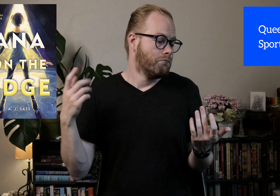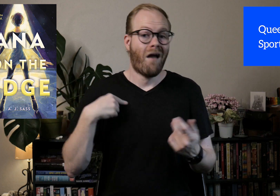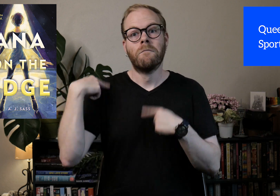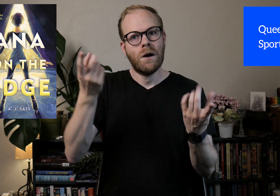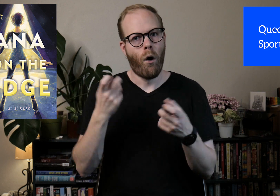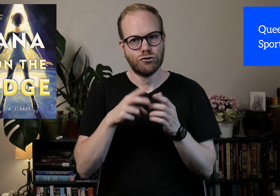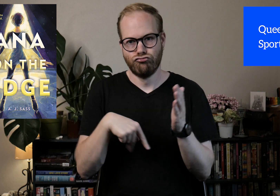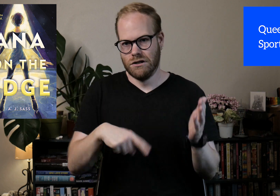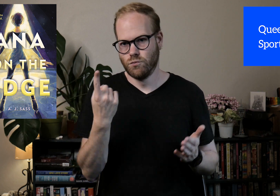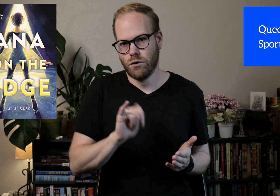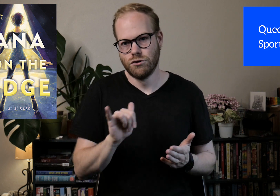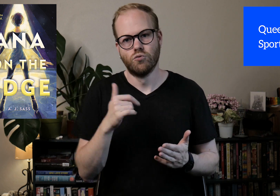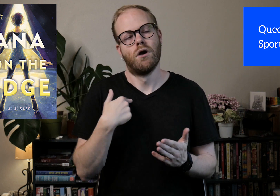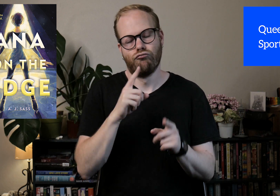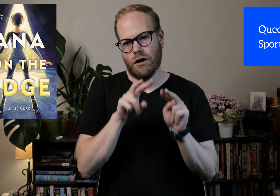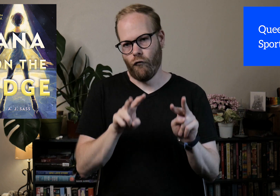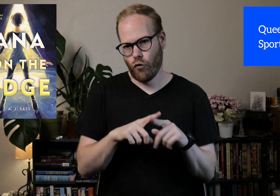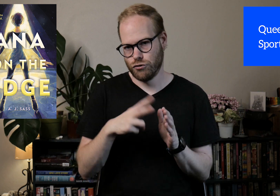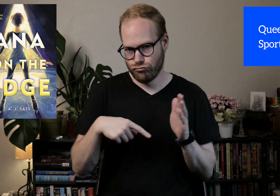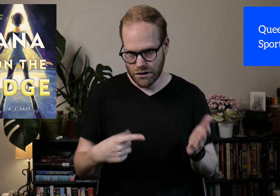I've been wanting to read this one too, I'm really looking forward to reading this.